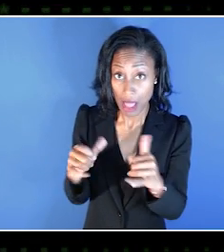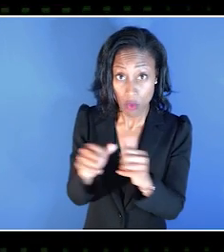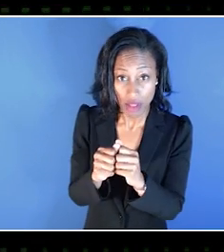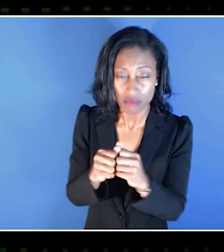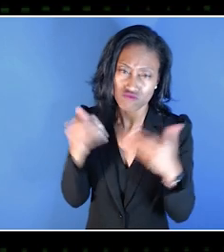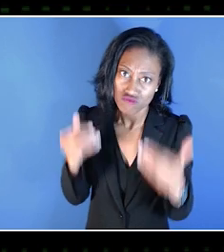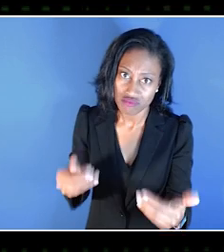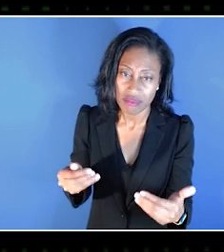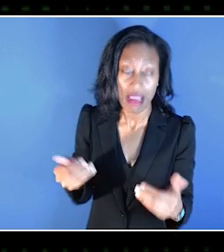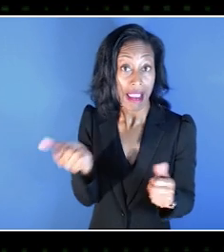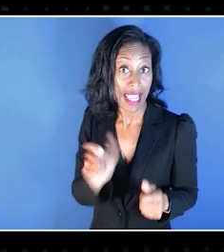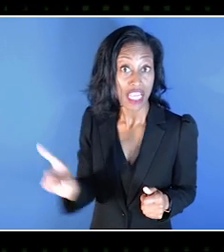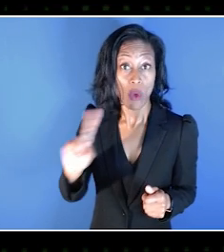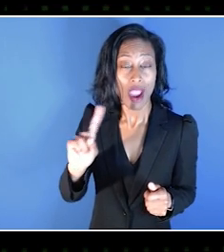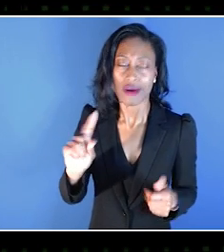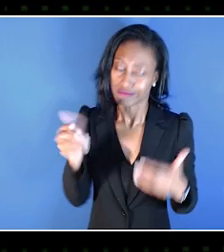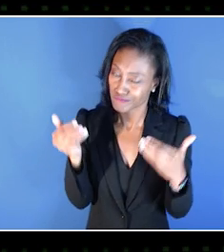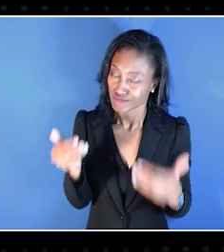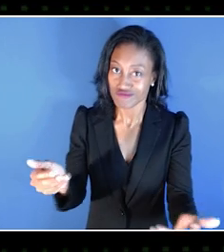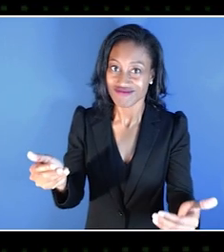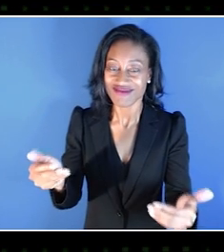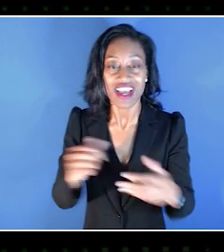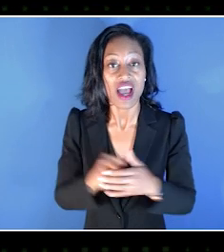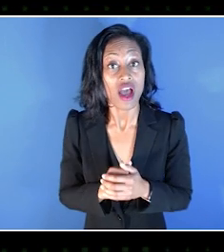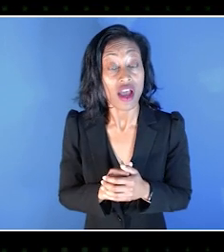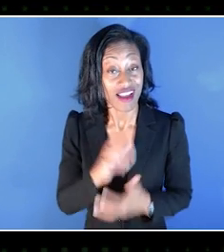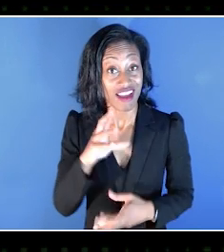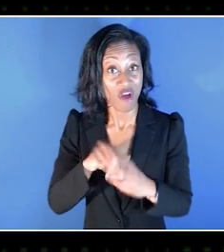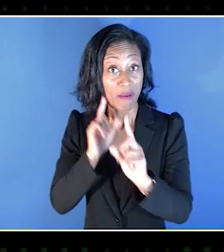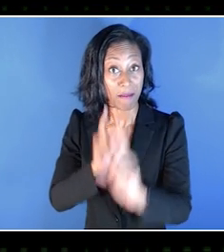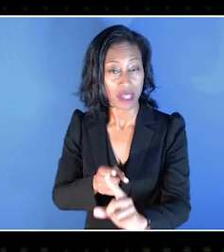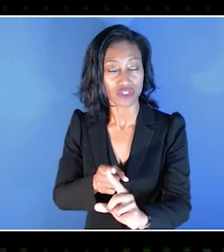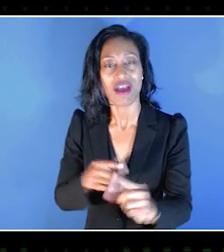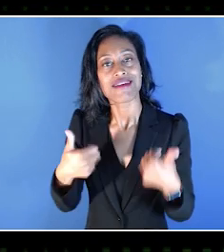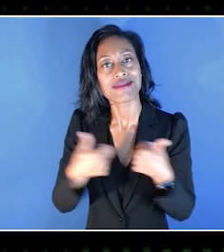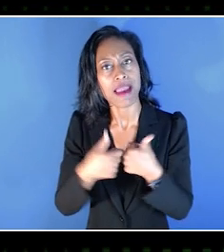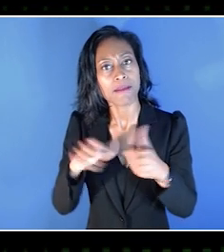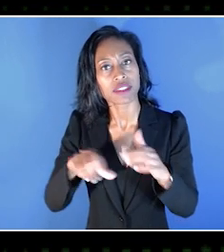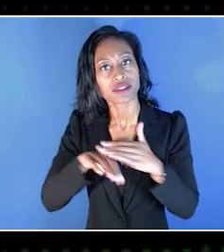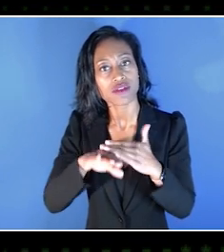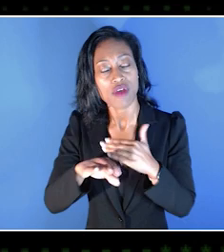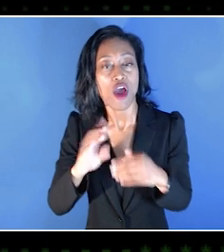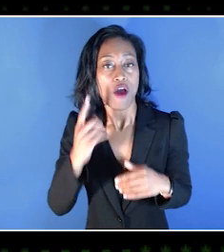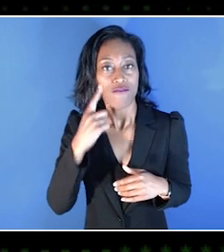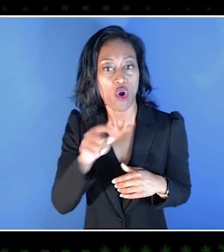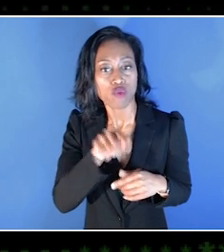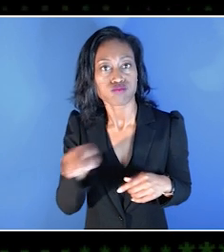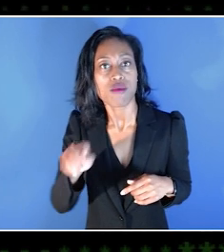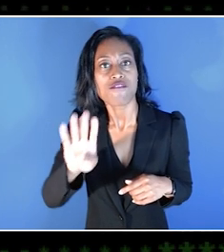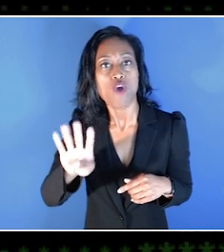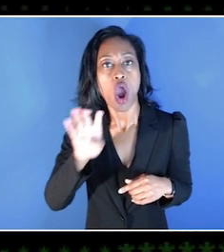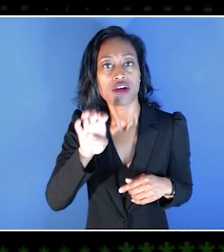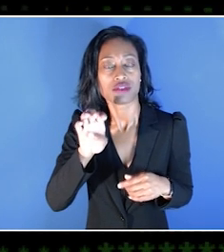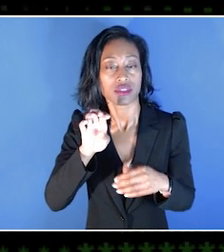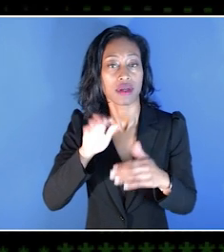An important part of that ambition is making gaming accessible to the over 400 million players with disabilities,